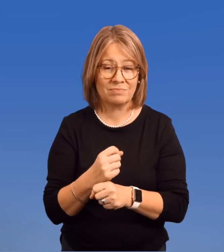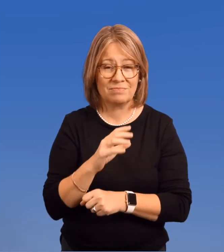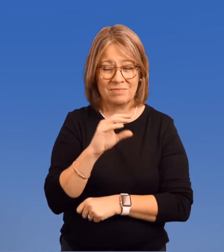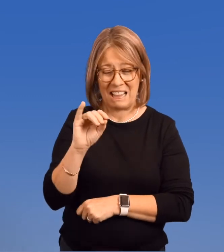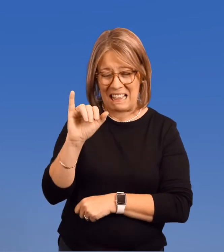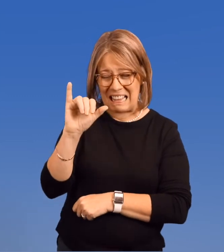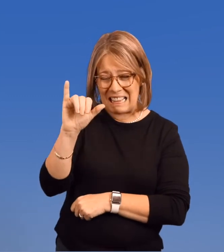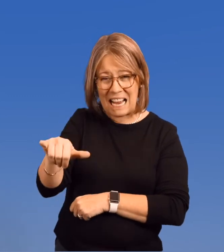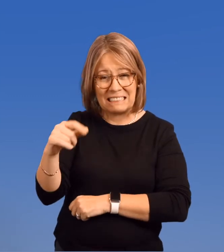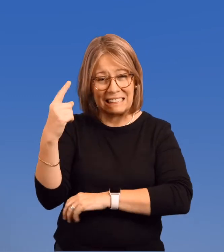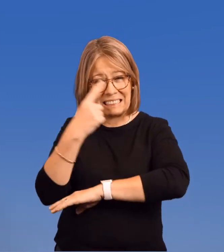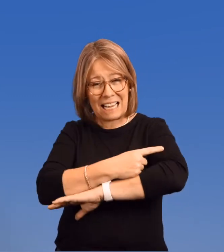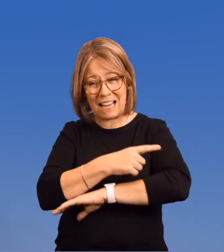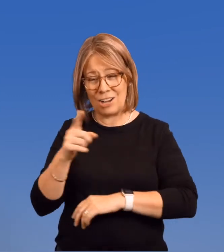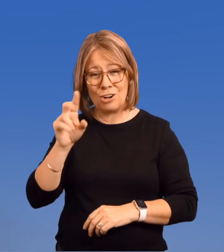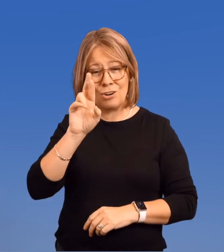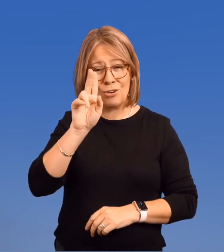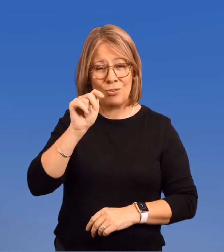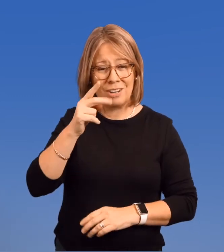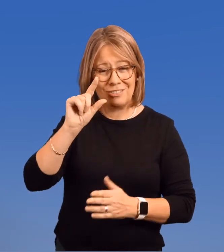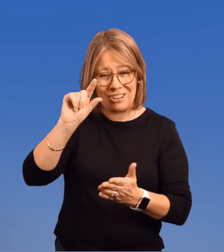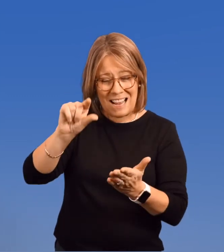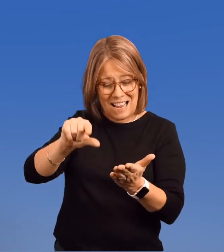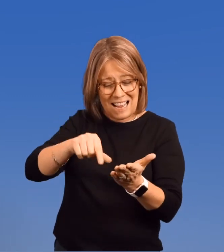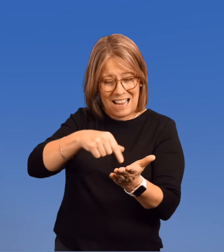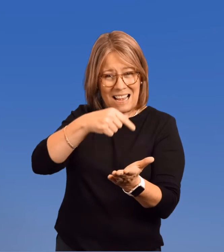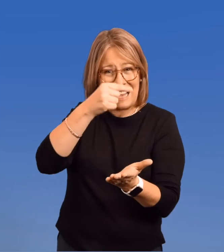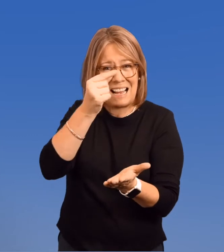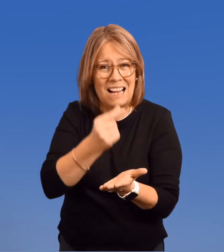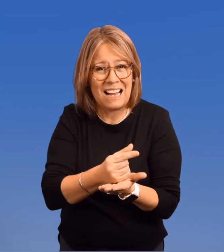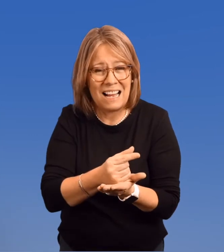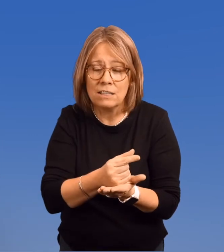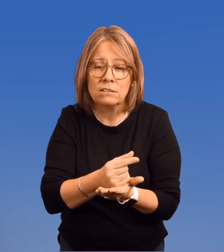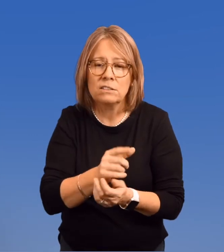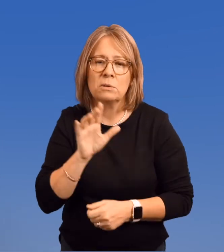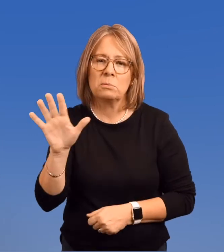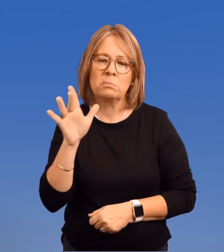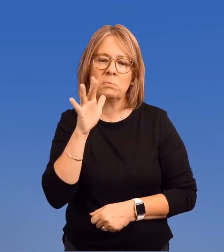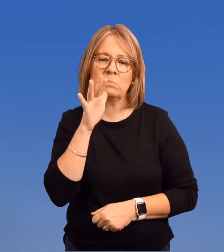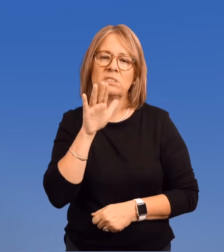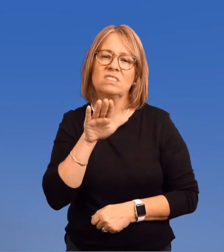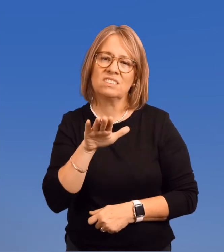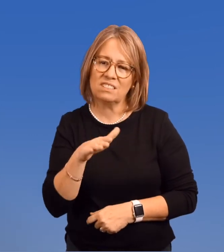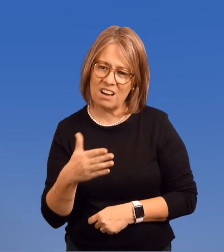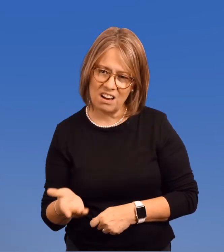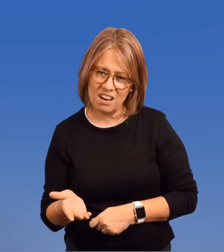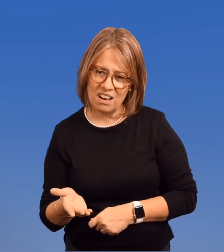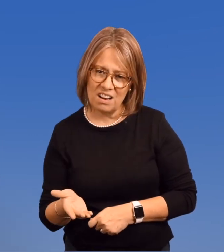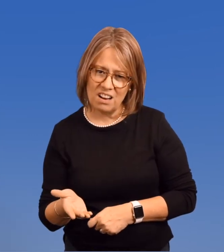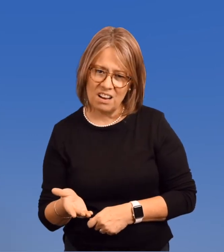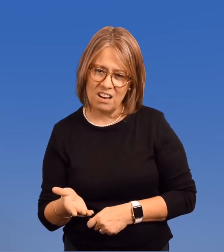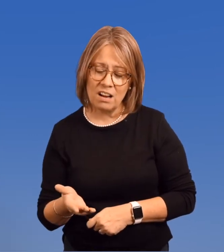and on the very day Ruth was to graduate, her mother died.